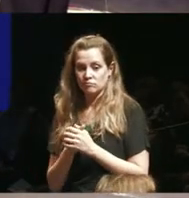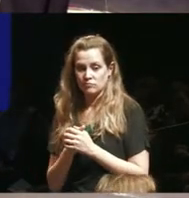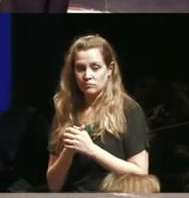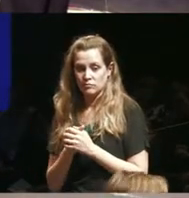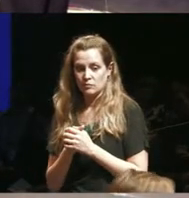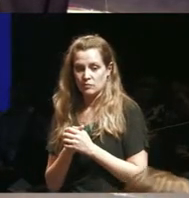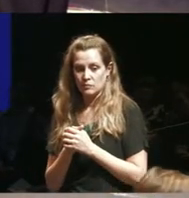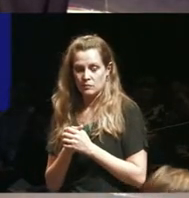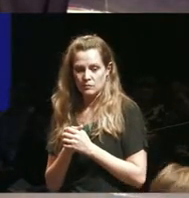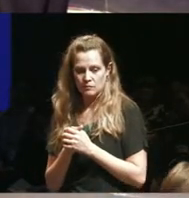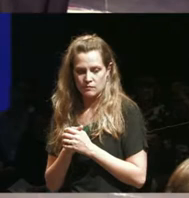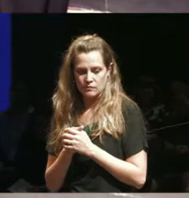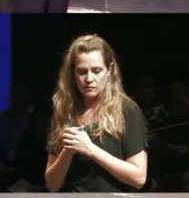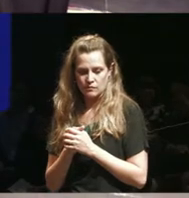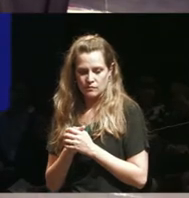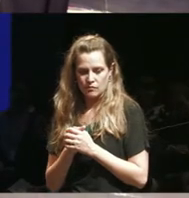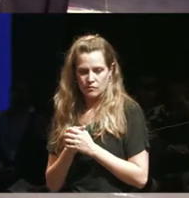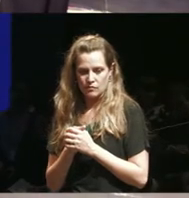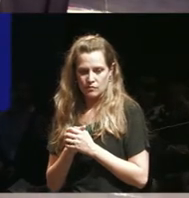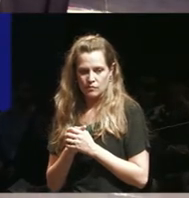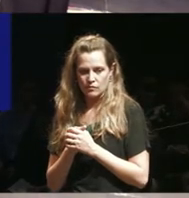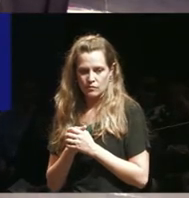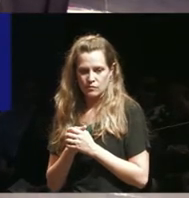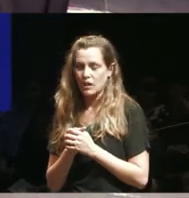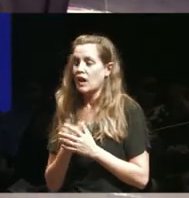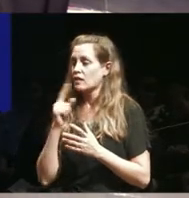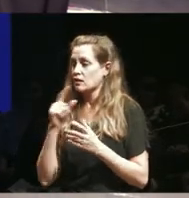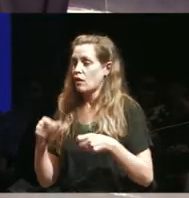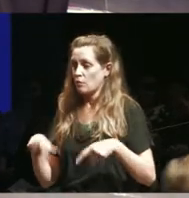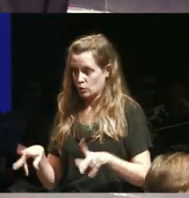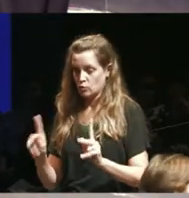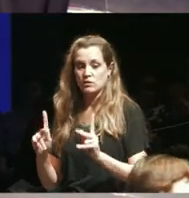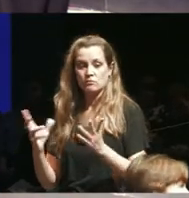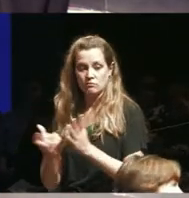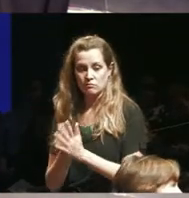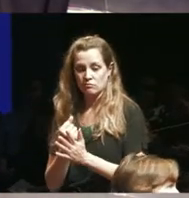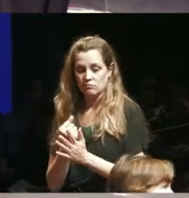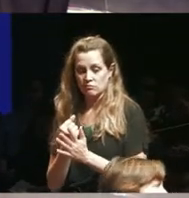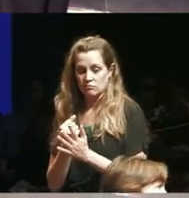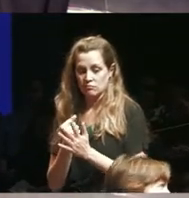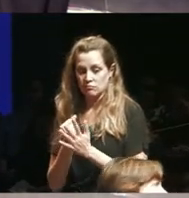people as you are doing to take these opportunities actually and I'm sorry I